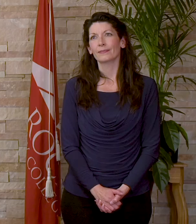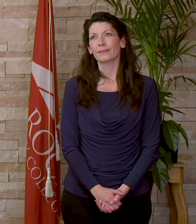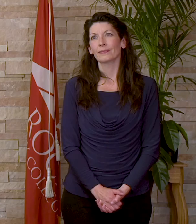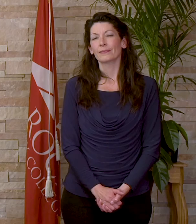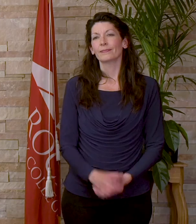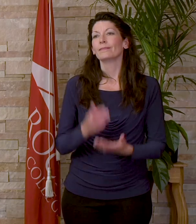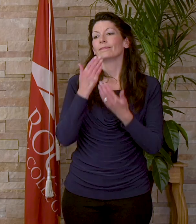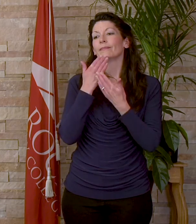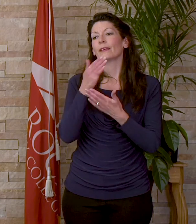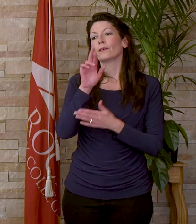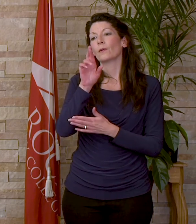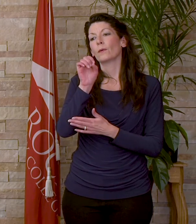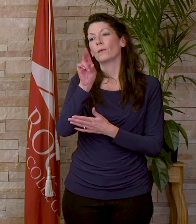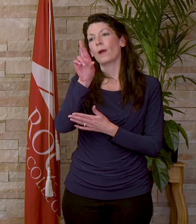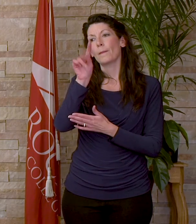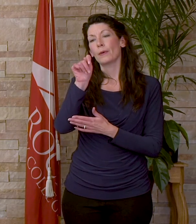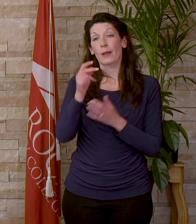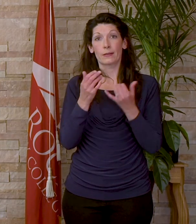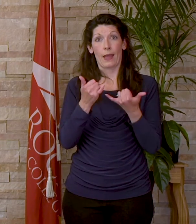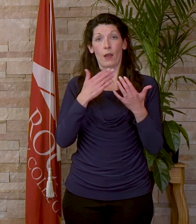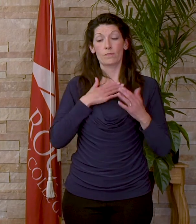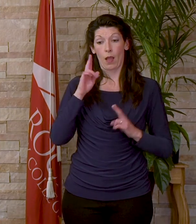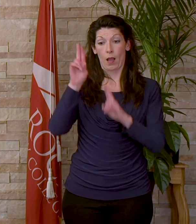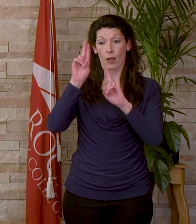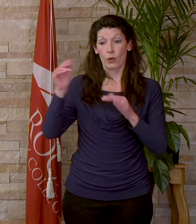[Dr. Geri Anderson] Thank you, Robert! And now it's my great honor to introduce,